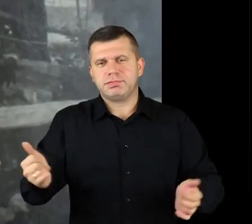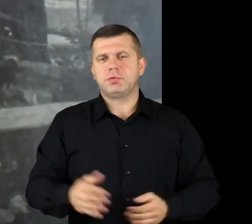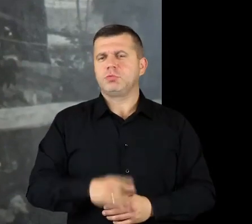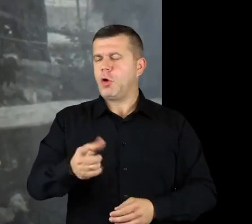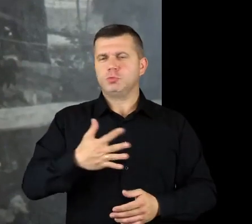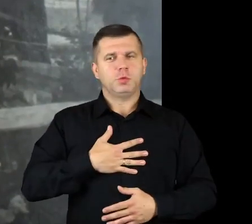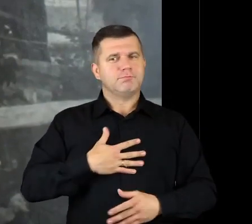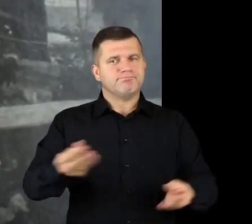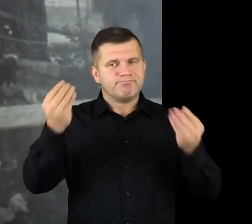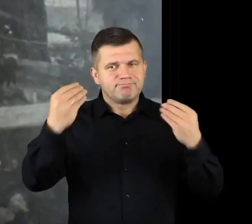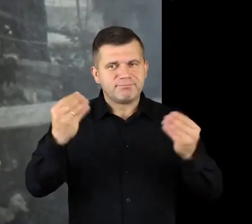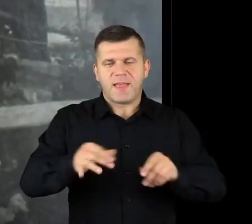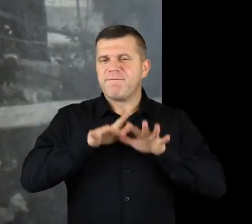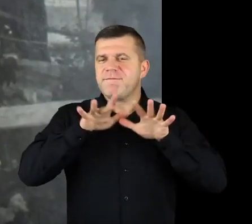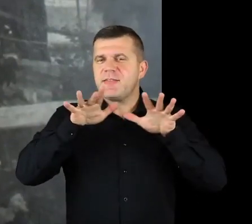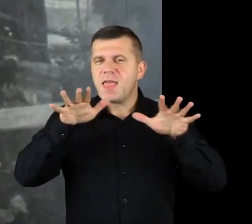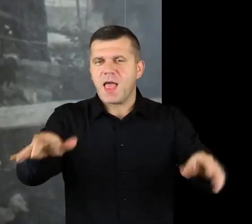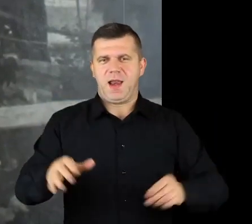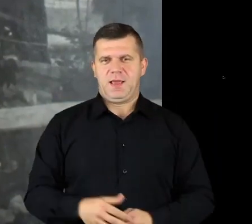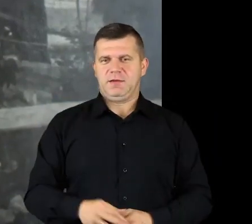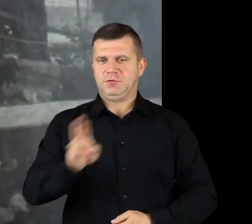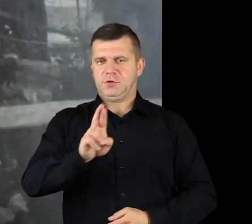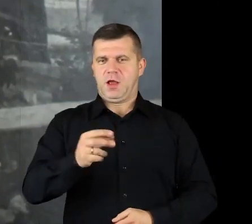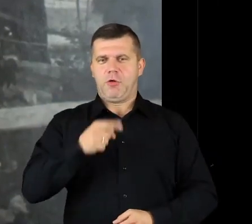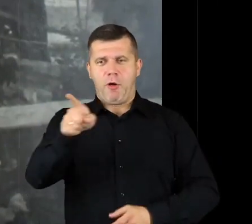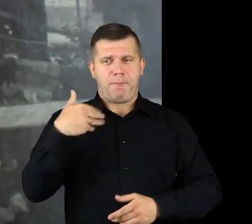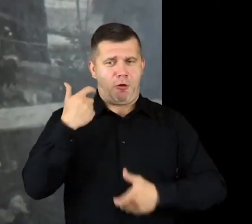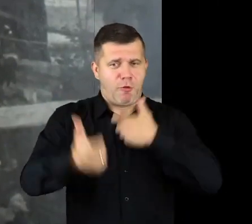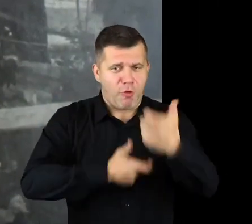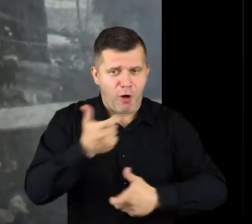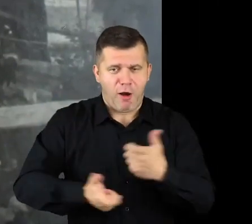It’s unimaginable, so many, many things he did.